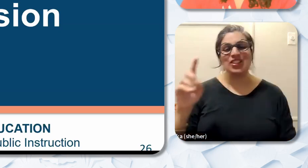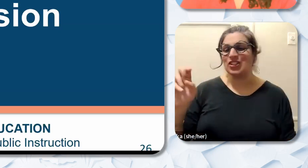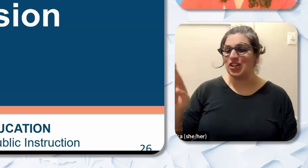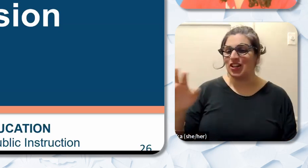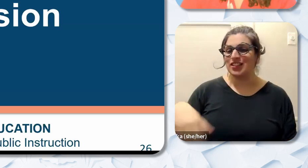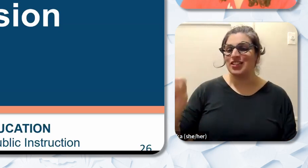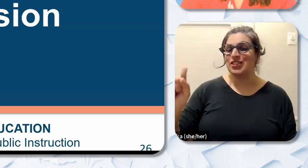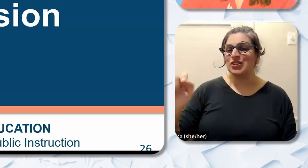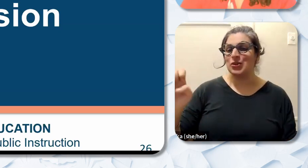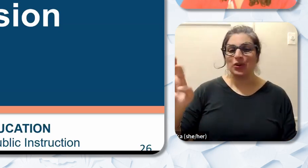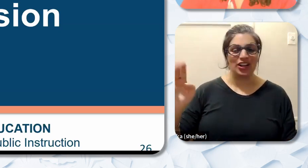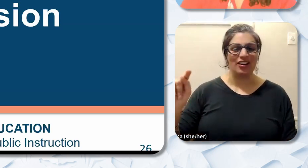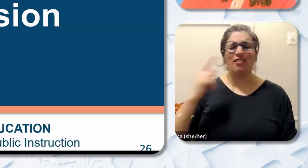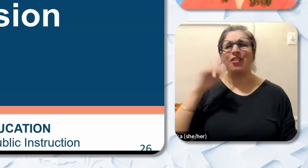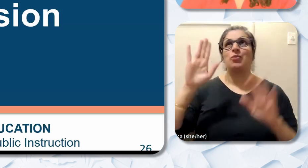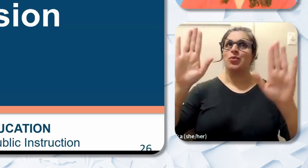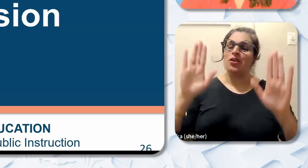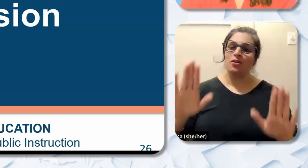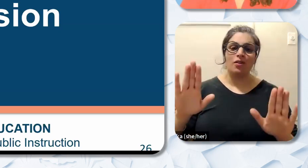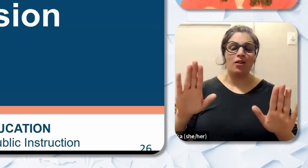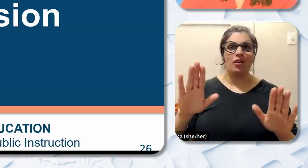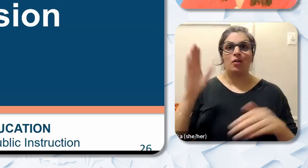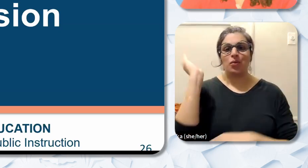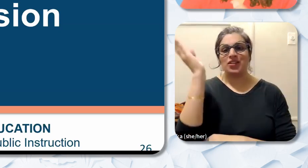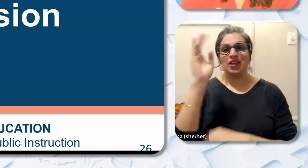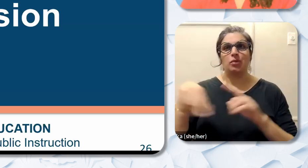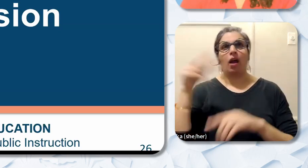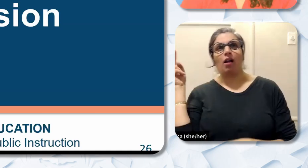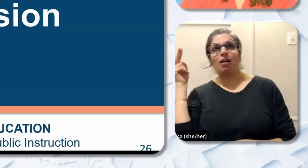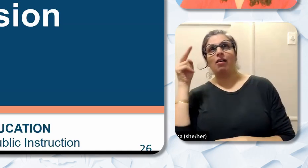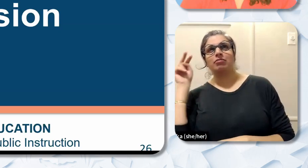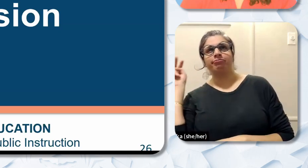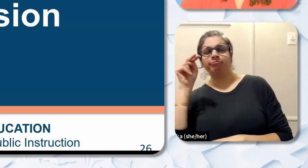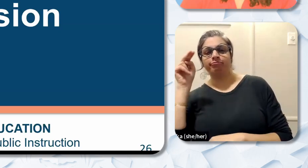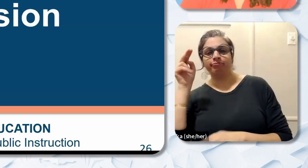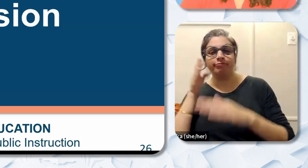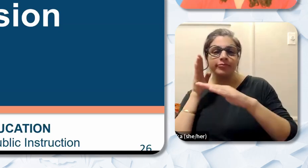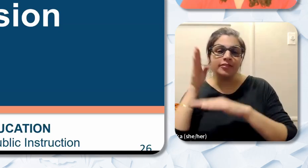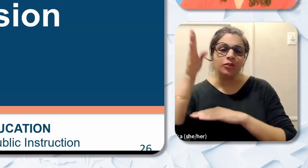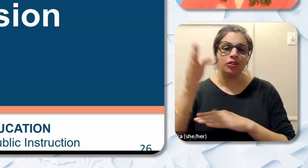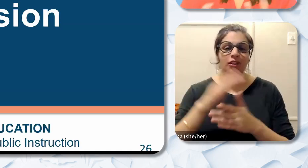presentation on looking toward our future and the why behind the need for more African American